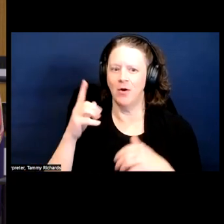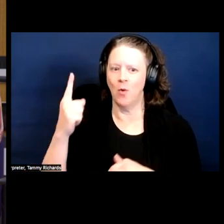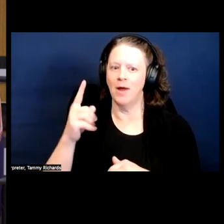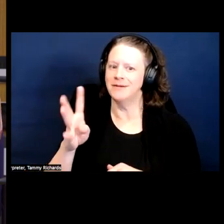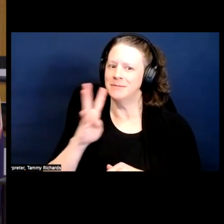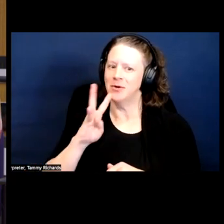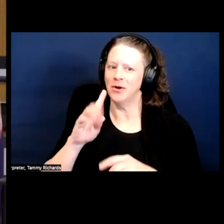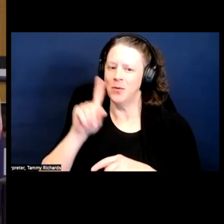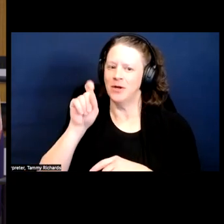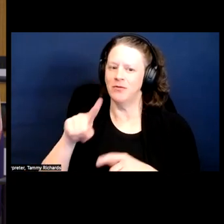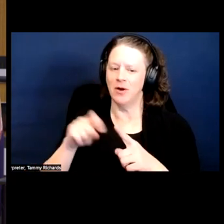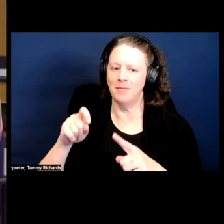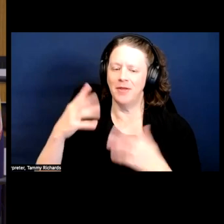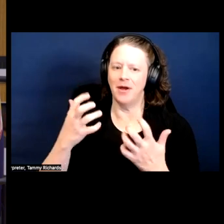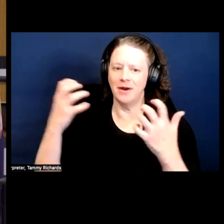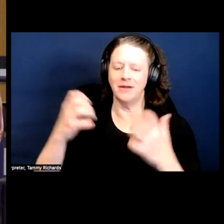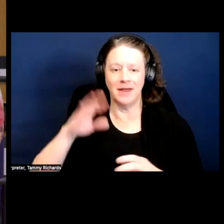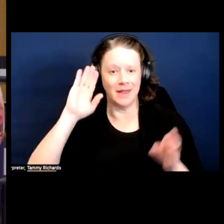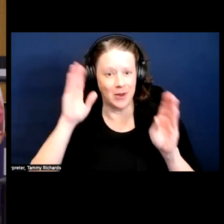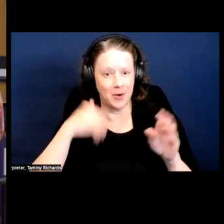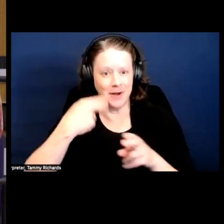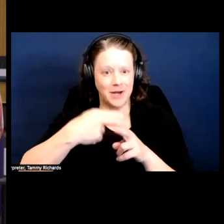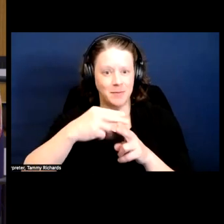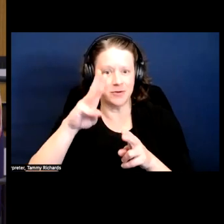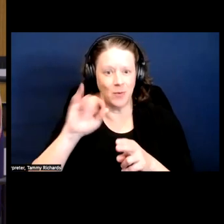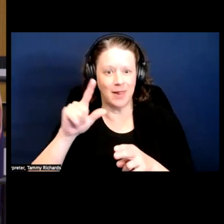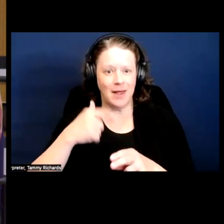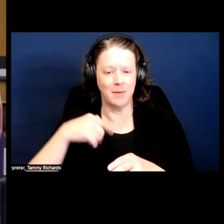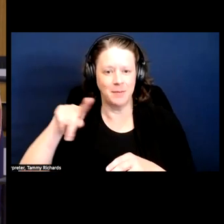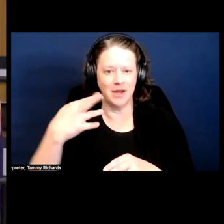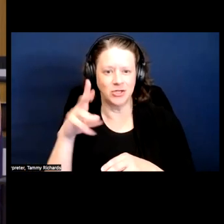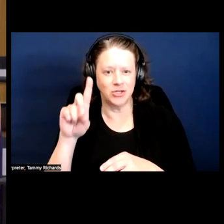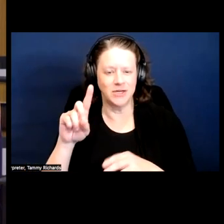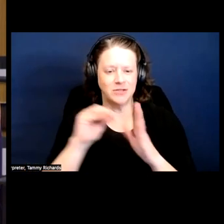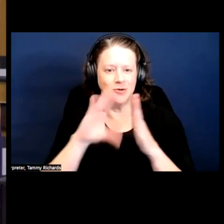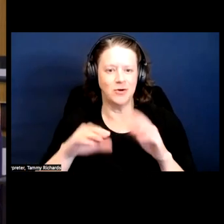Hello there, my name is Will, I'm a Ph.D. student from UC Berkeley. I have two questions.